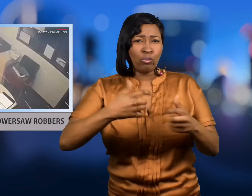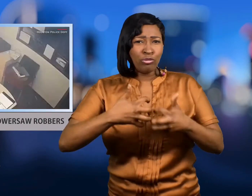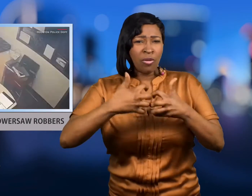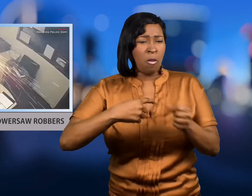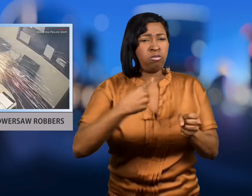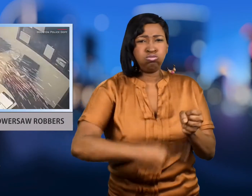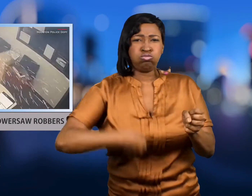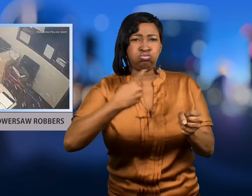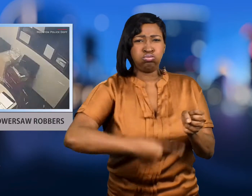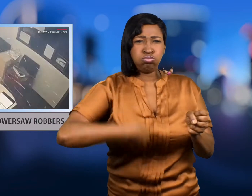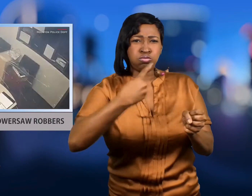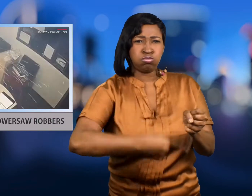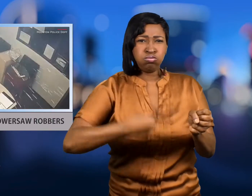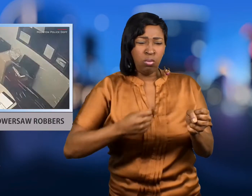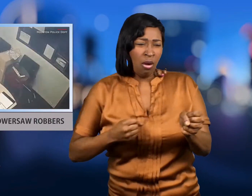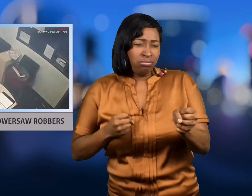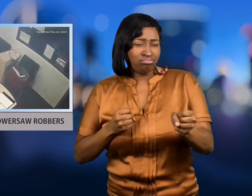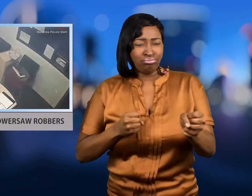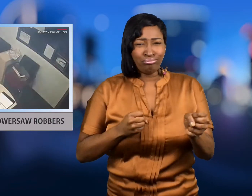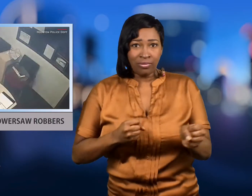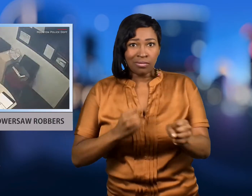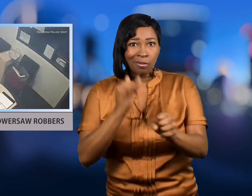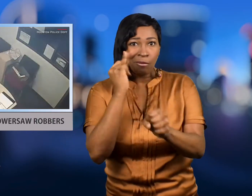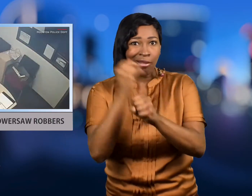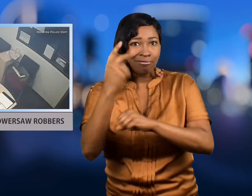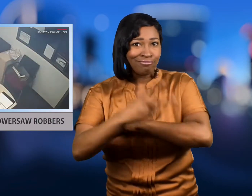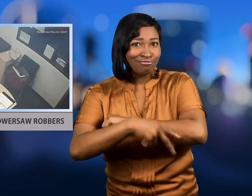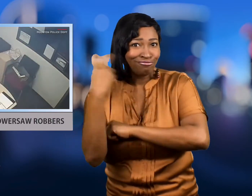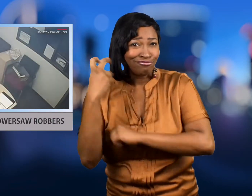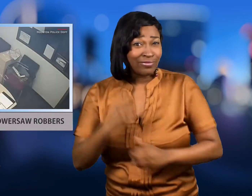off a heist.